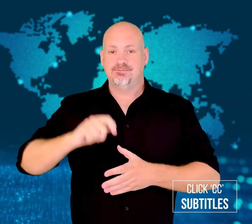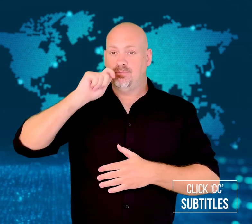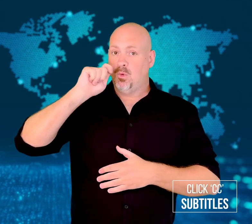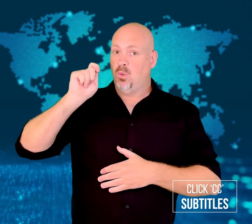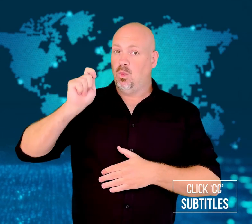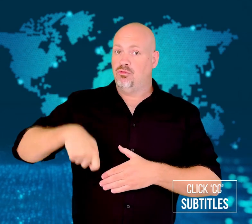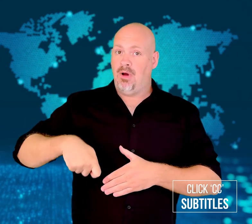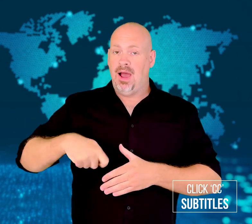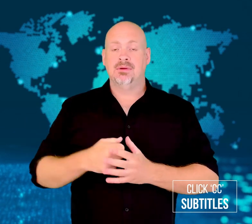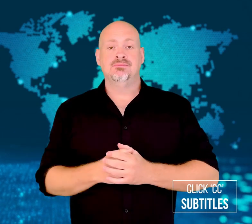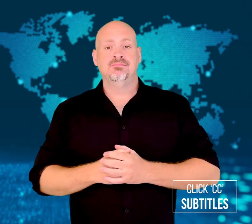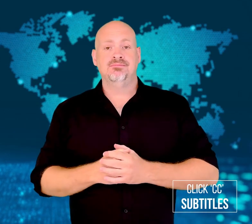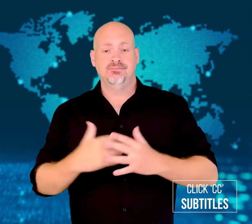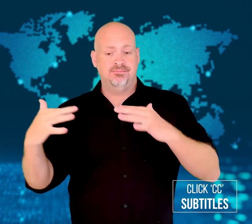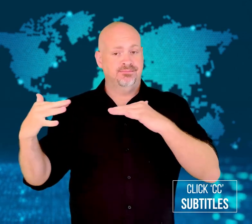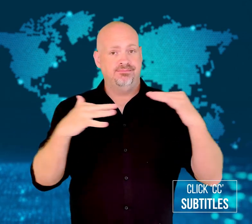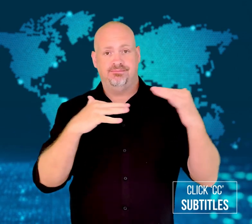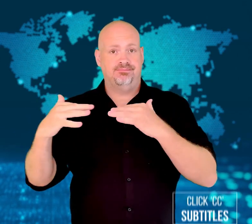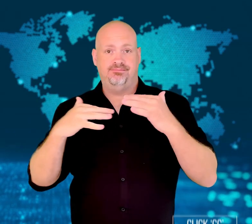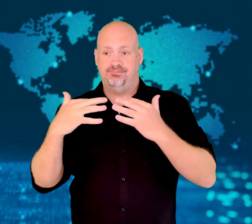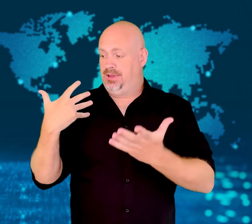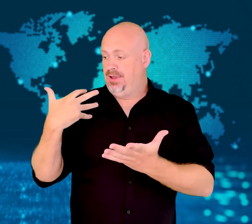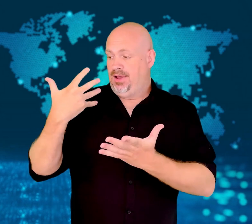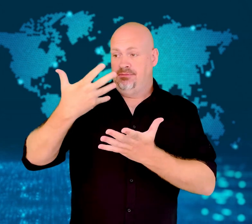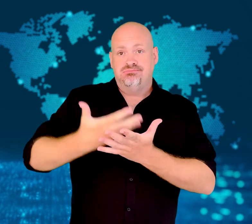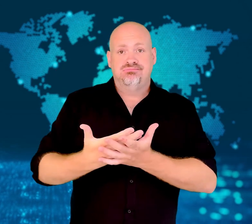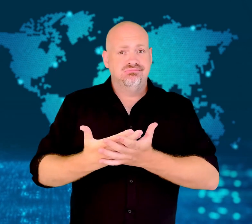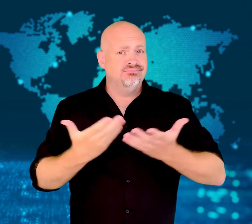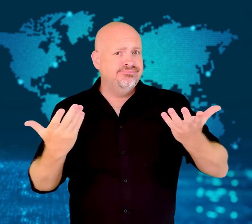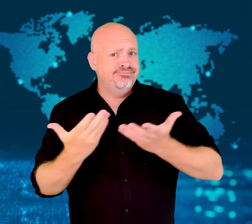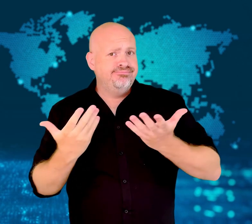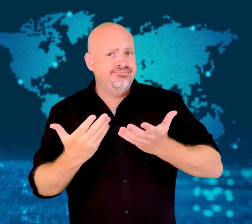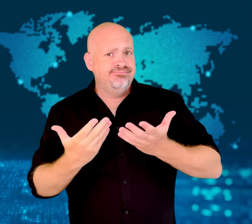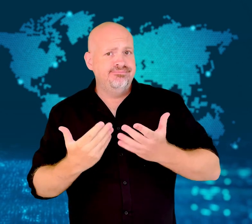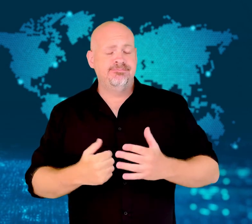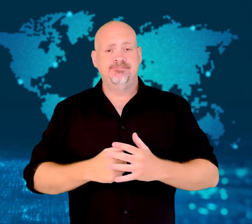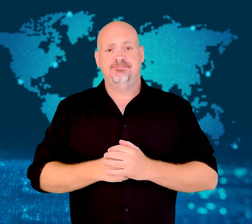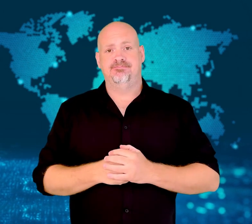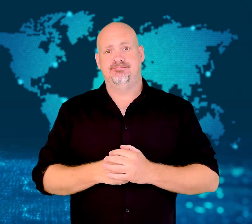Invasion update.